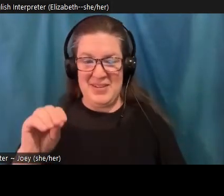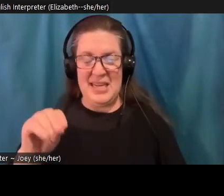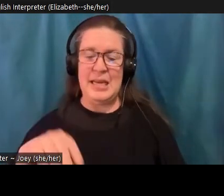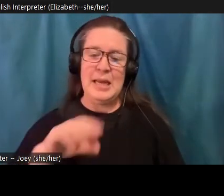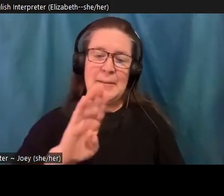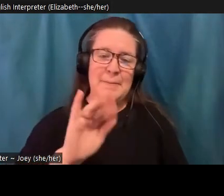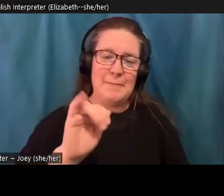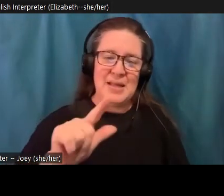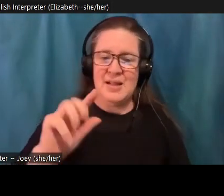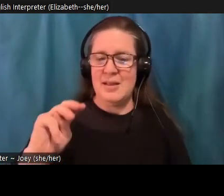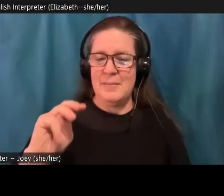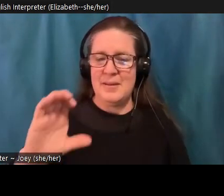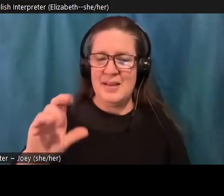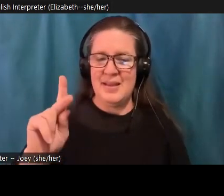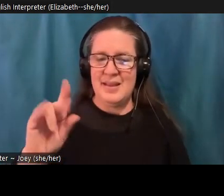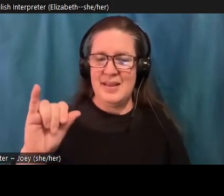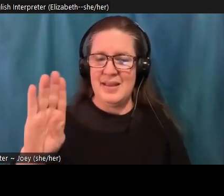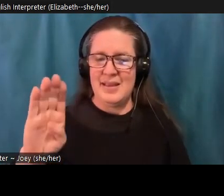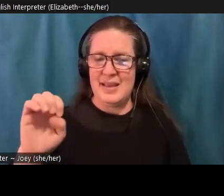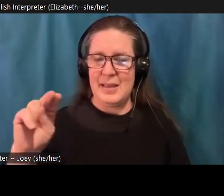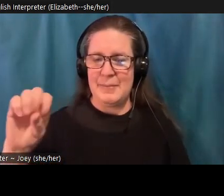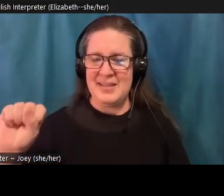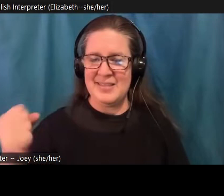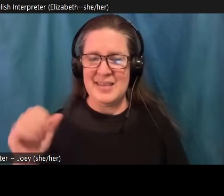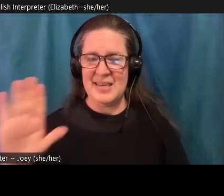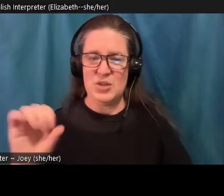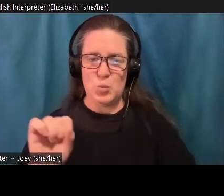third act. And this, you know, we've had this big uprising of